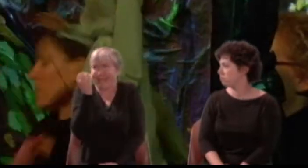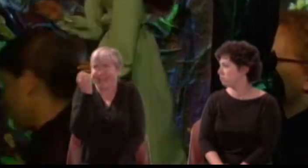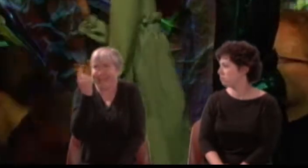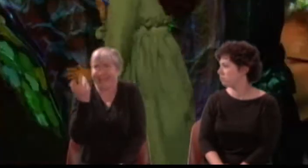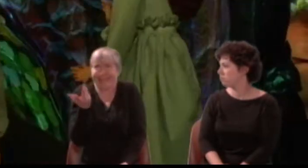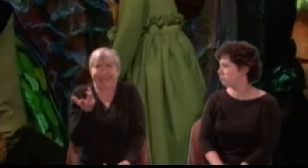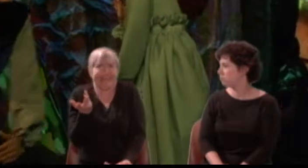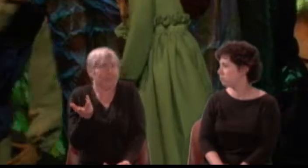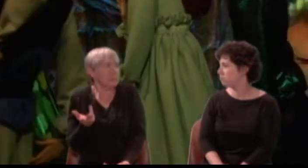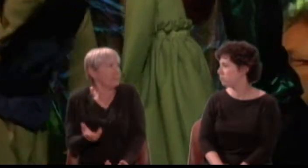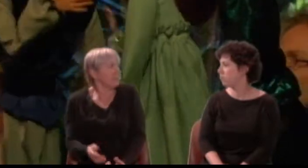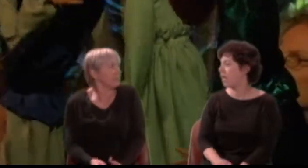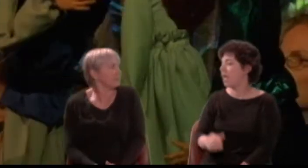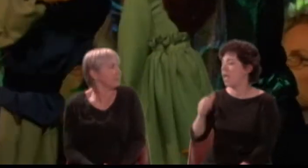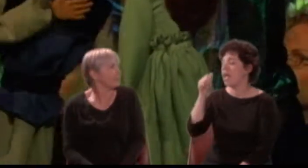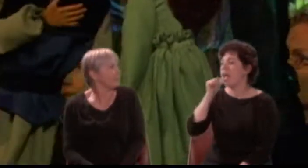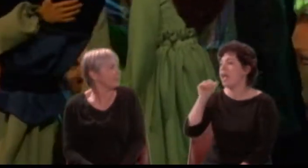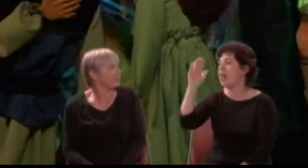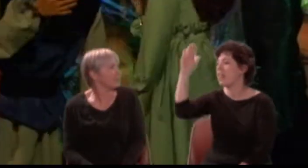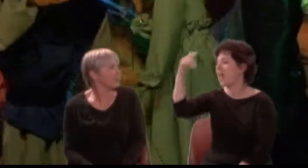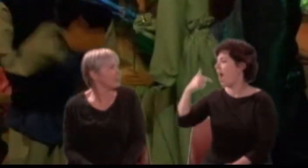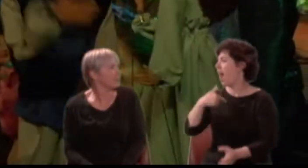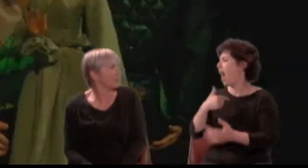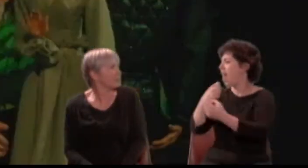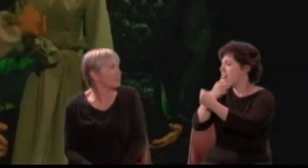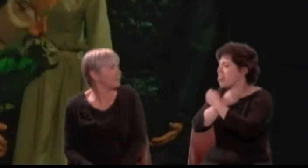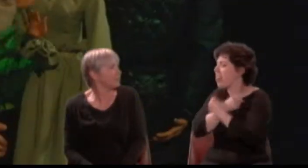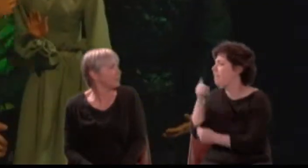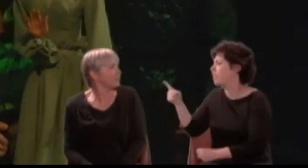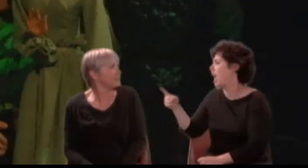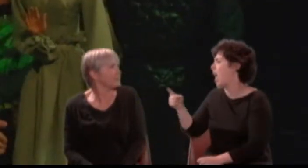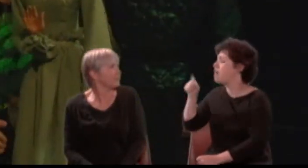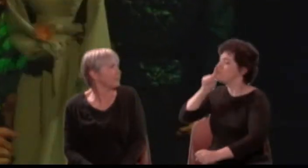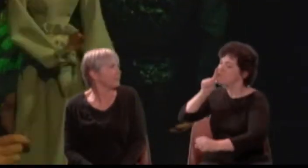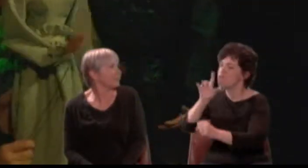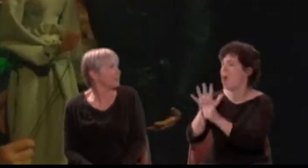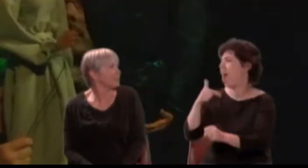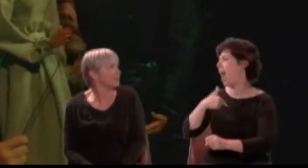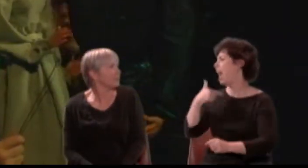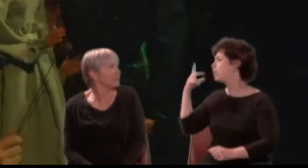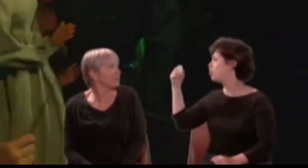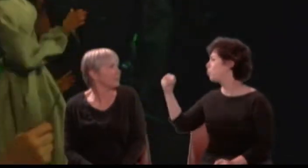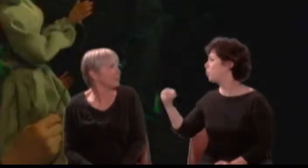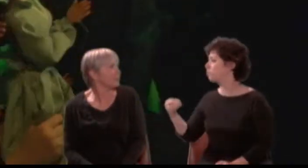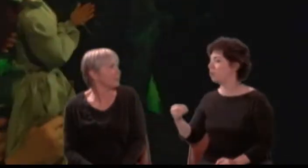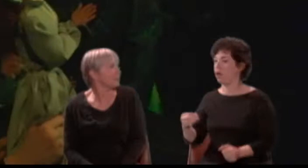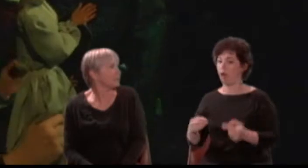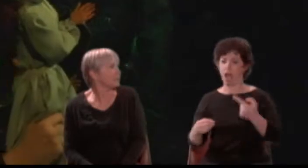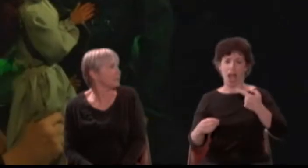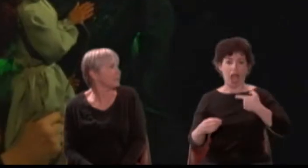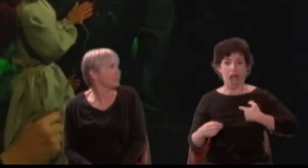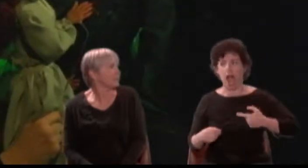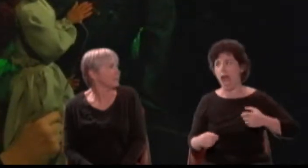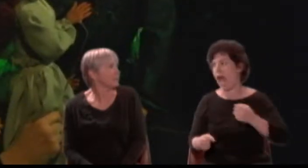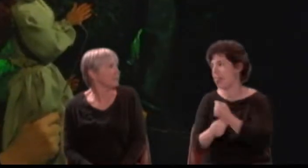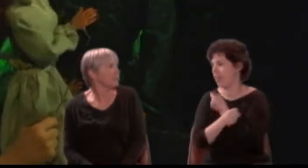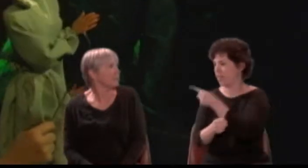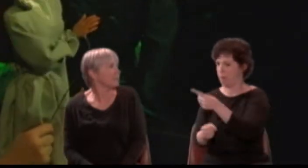Lysander: (Falling at Helena) Helen, I love thee; by my life, I do. Demetrius: (Falling on the other side of Helena) I say I love thee more than he can do.